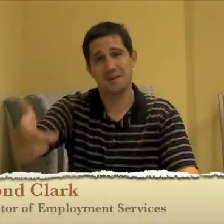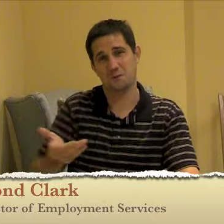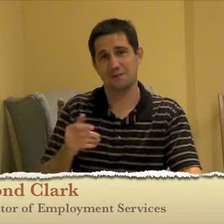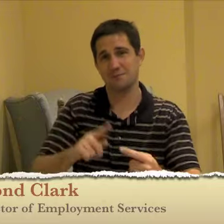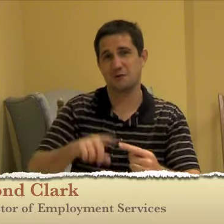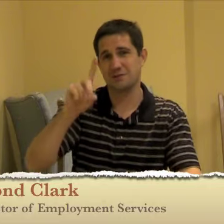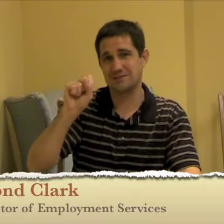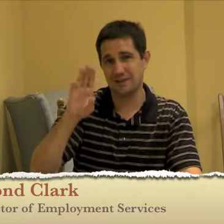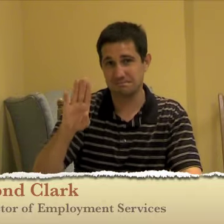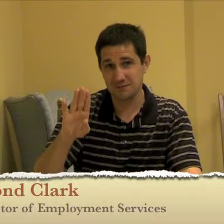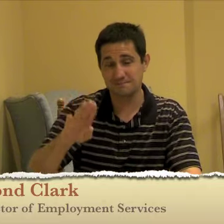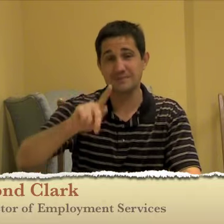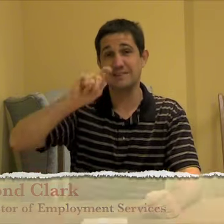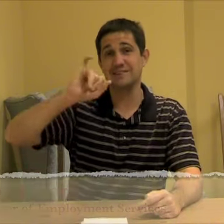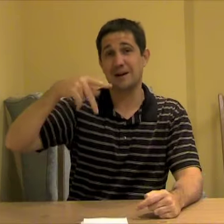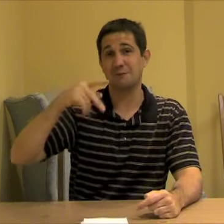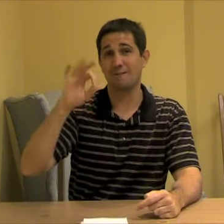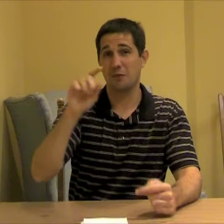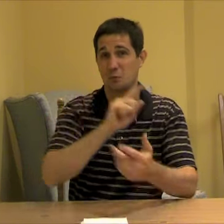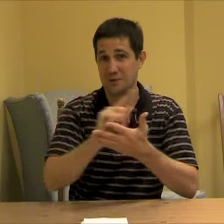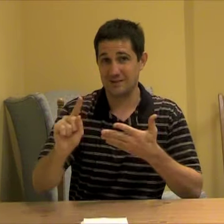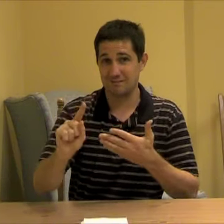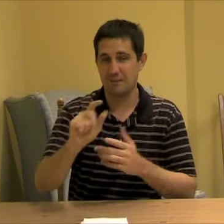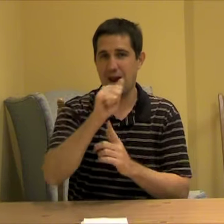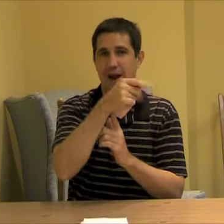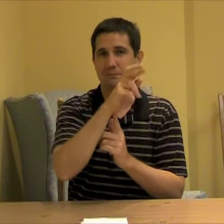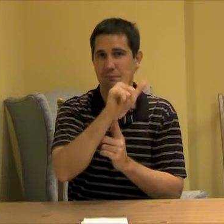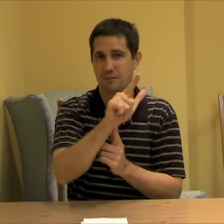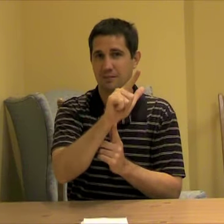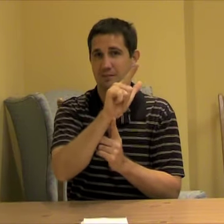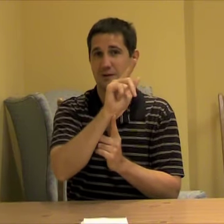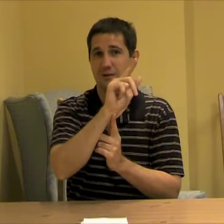Hello and welcome to DSB Tip of the Week.